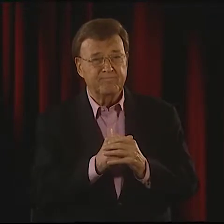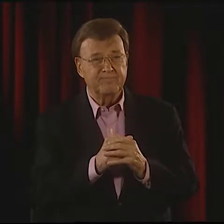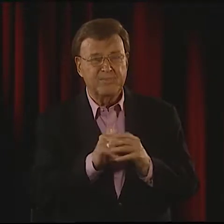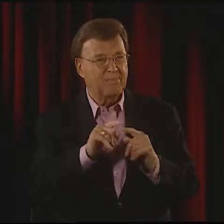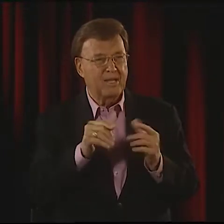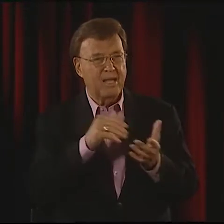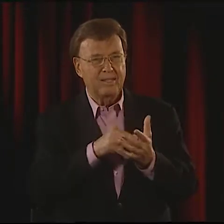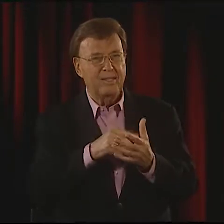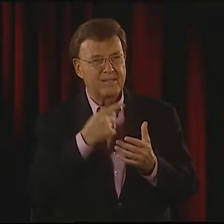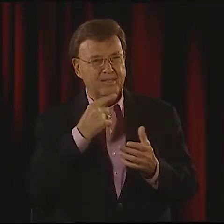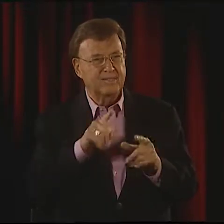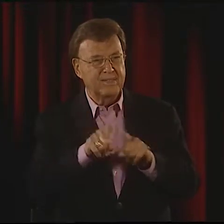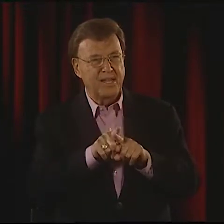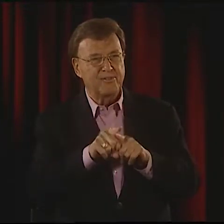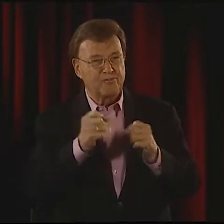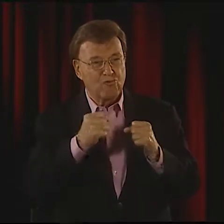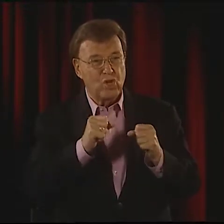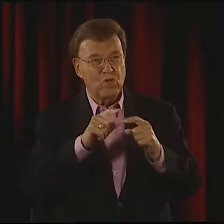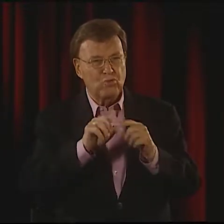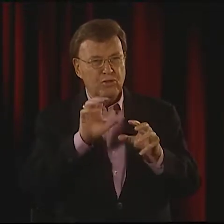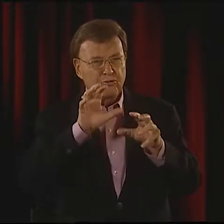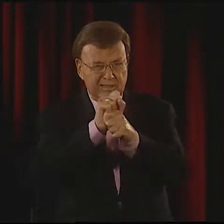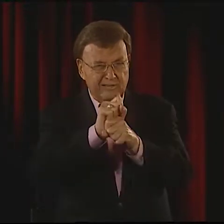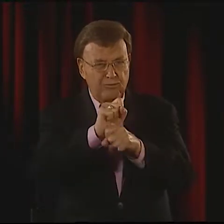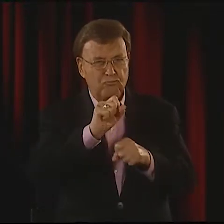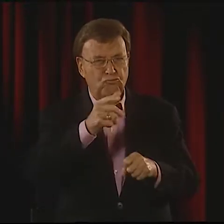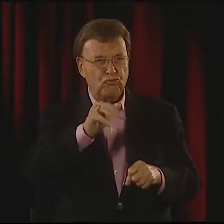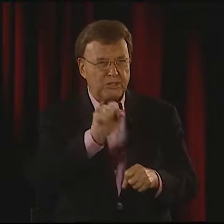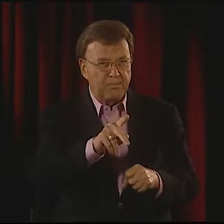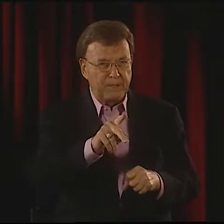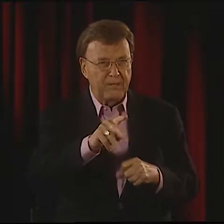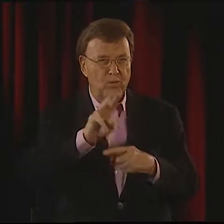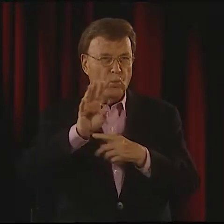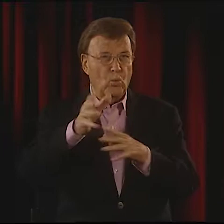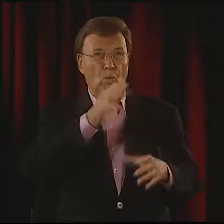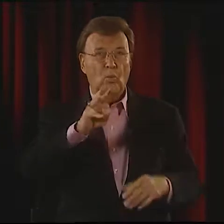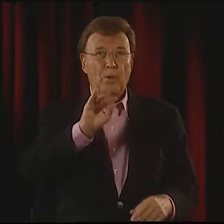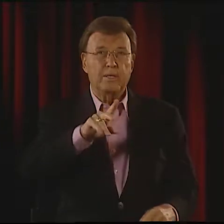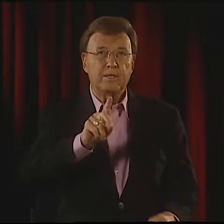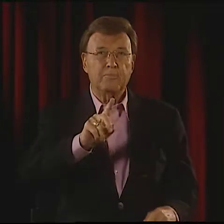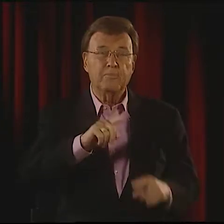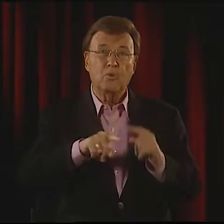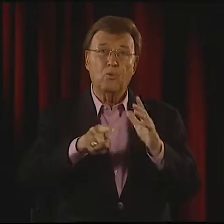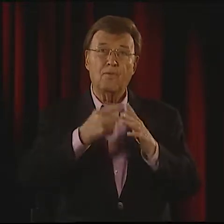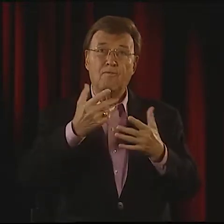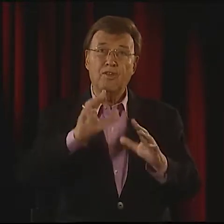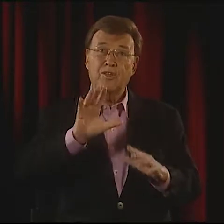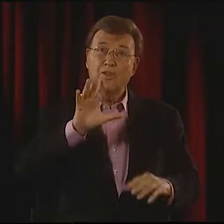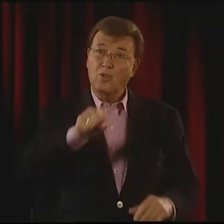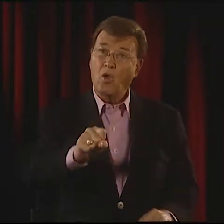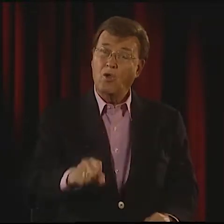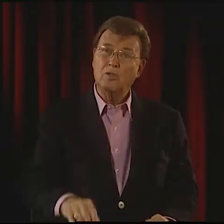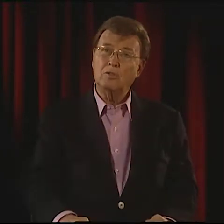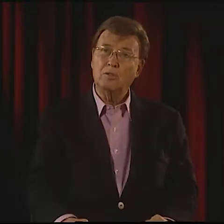BUT, AGAIN, I WOULD SAY IT'S LIKE TRYING TO CAPTURE THE WIND, AND ONCE IT'S CAUGHT,